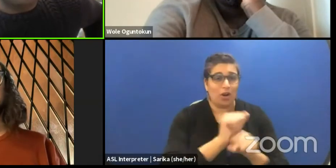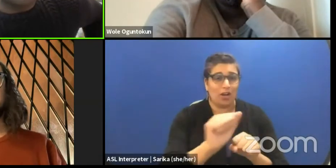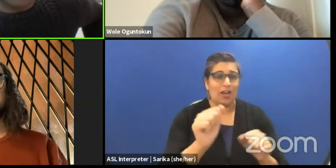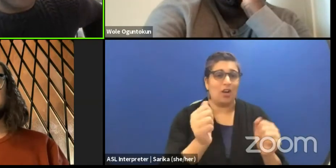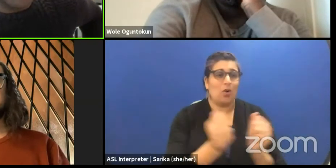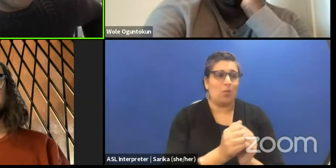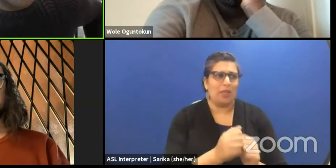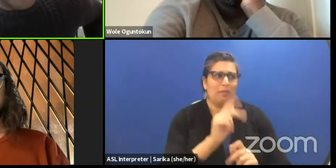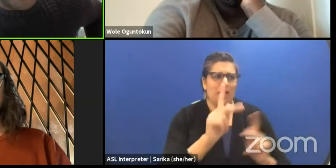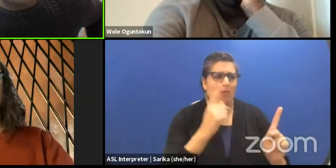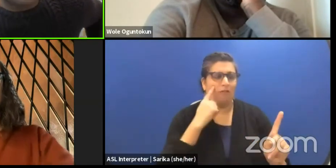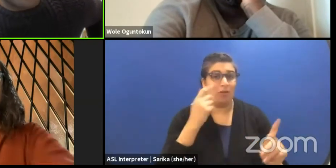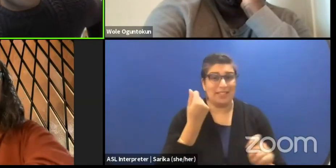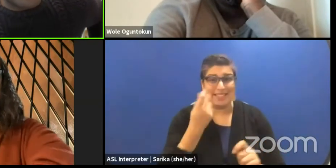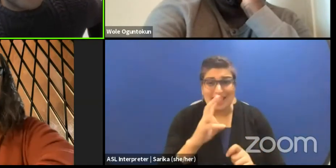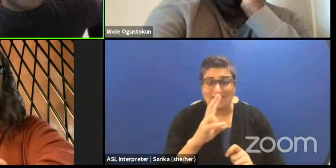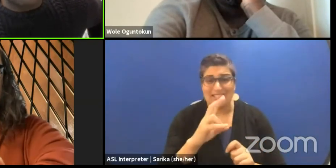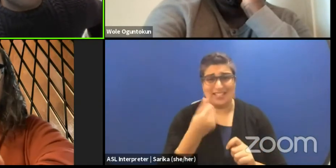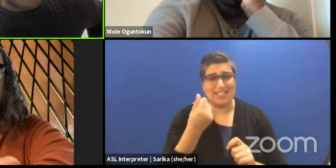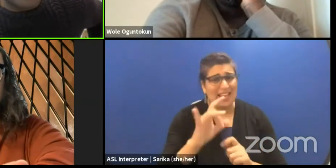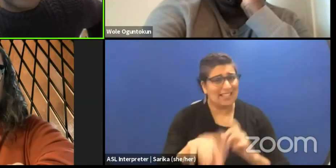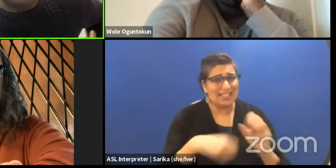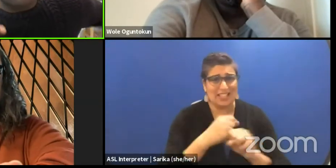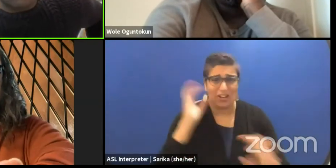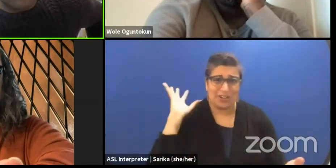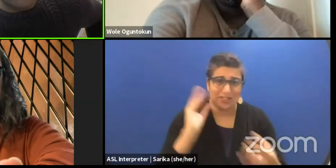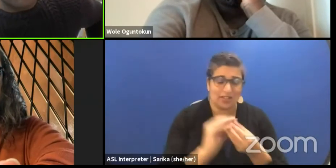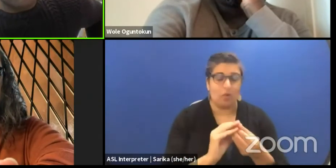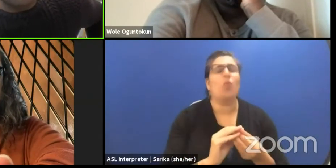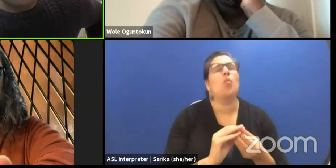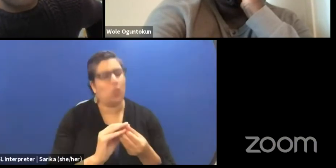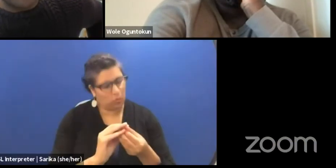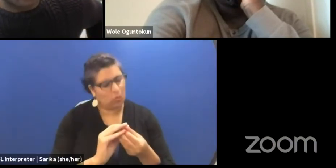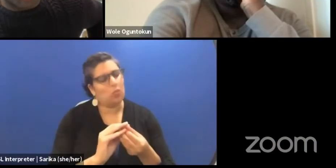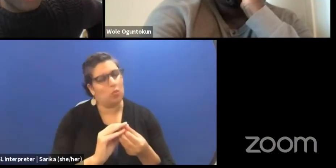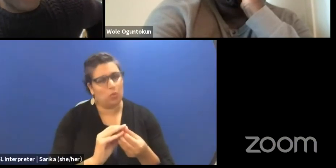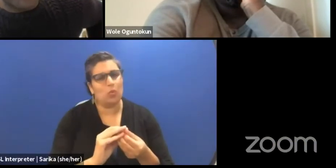obviously I feel like that kind of collective journey